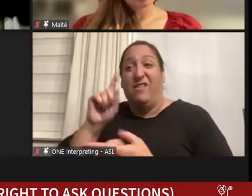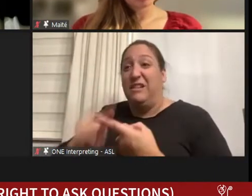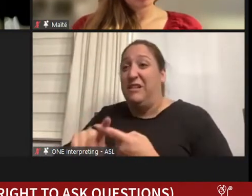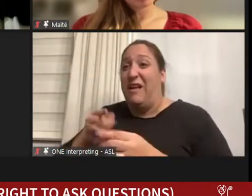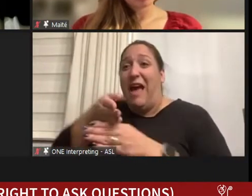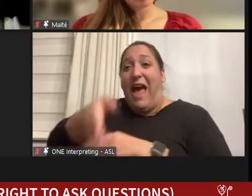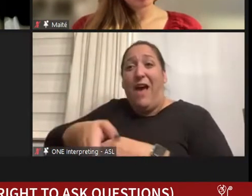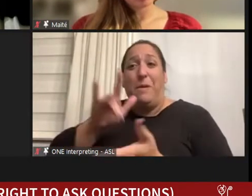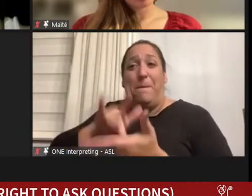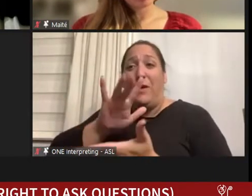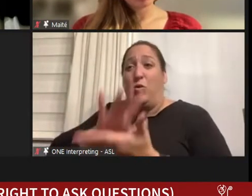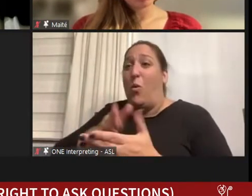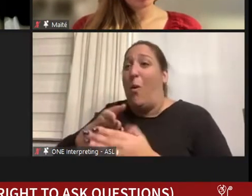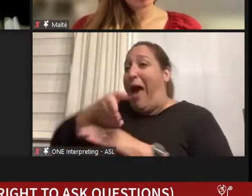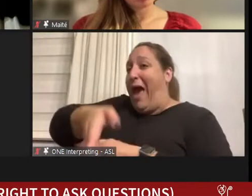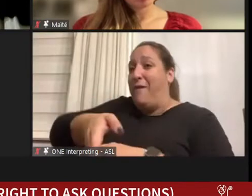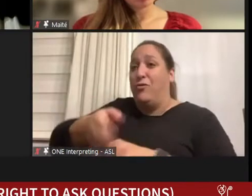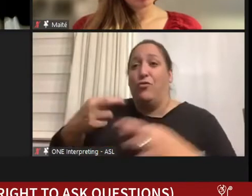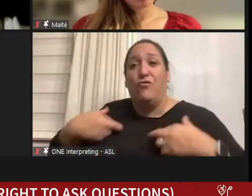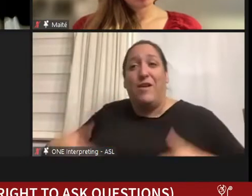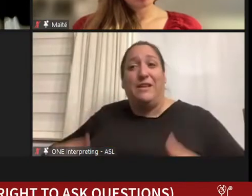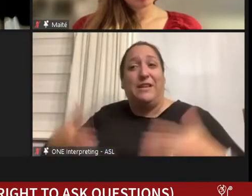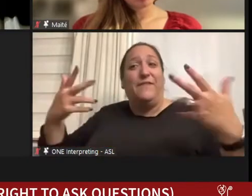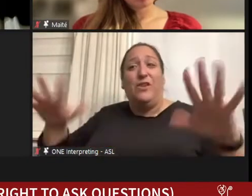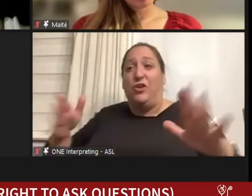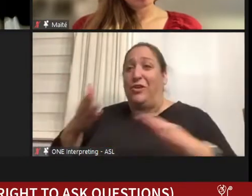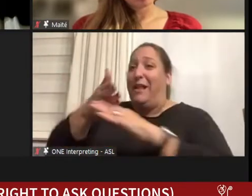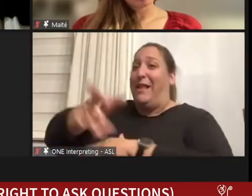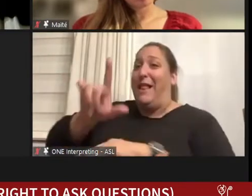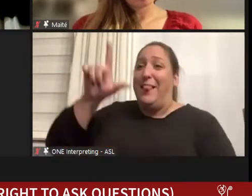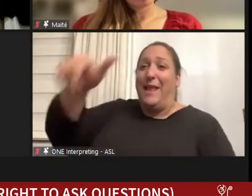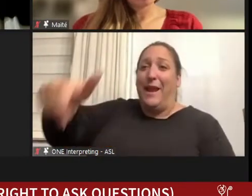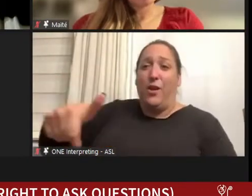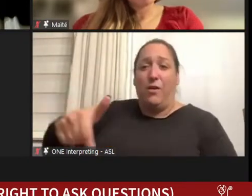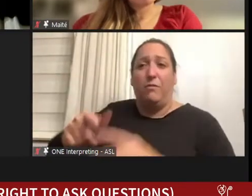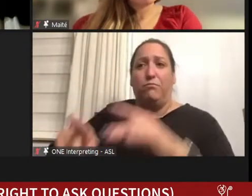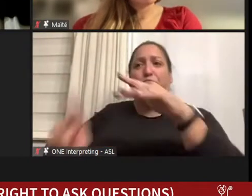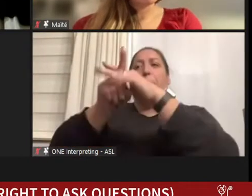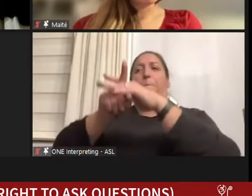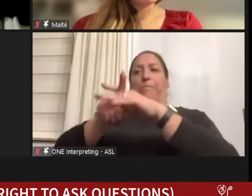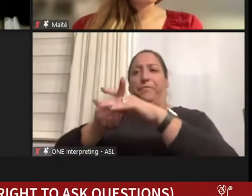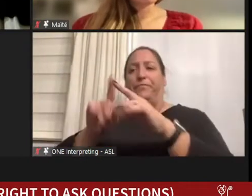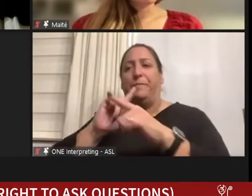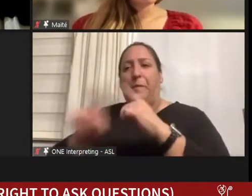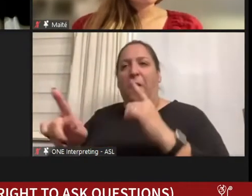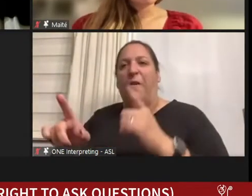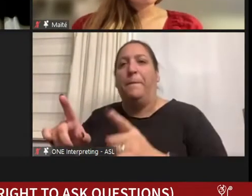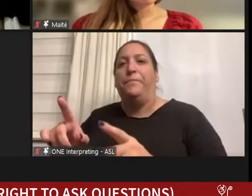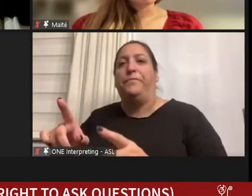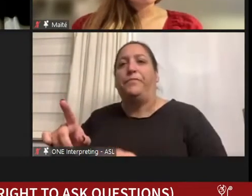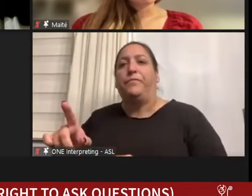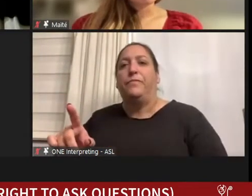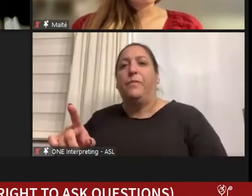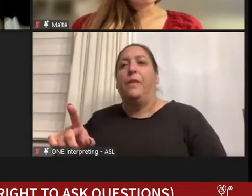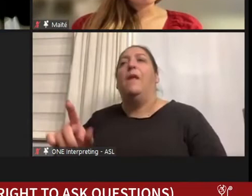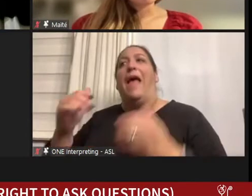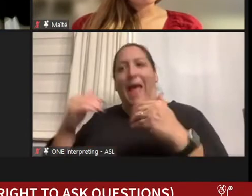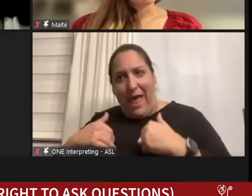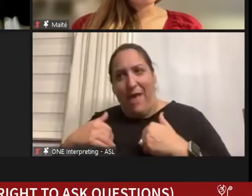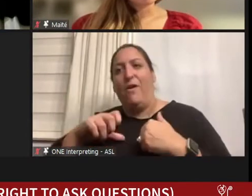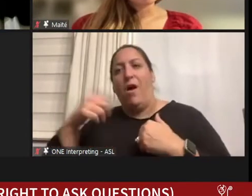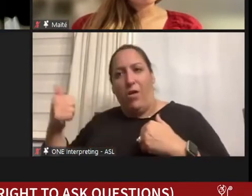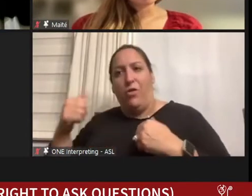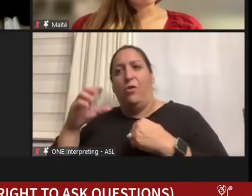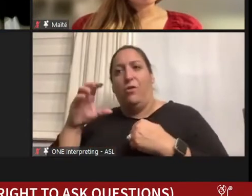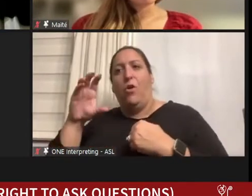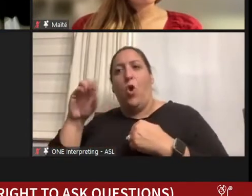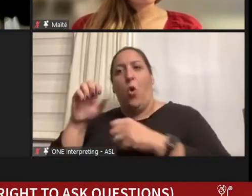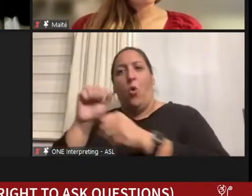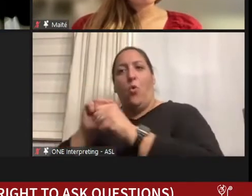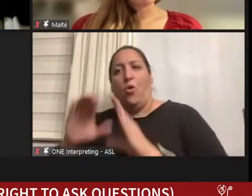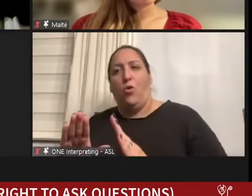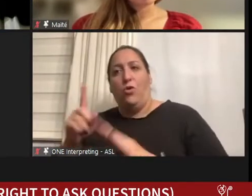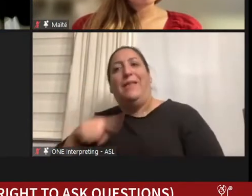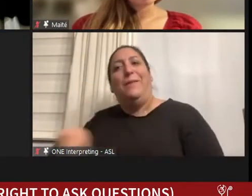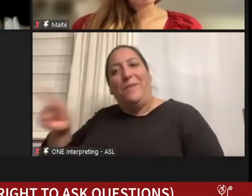after residency, etc., but I have colleagues who have disabilities and it doesn't stop them at